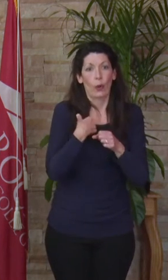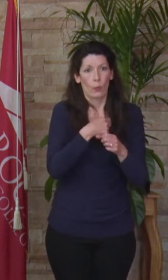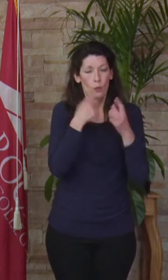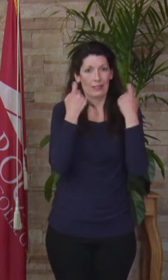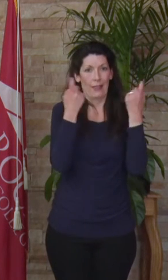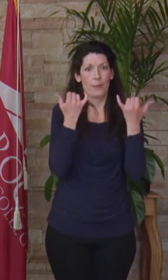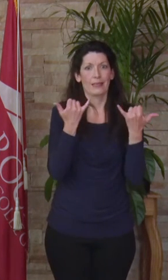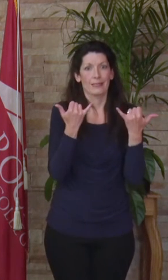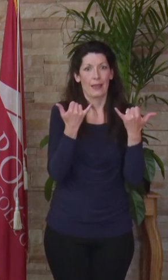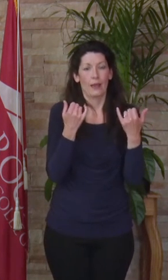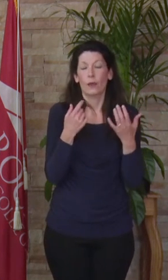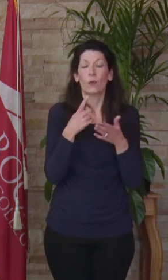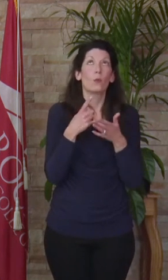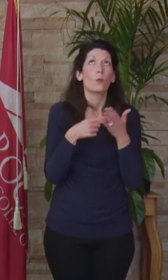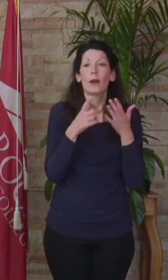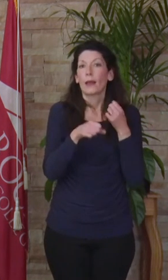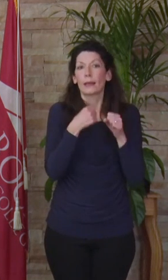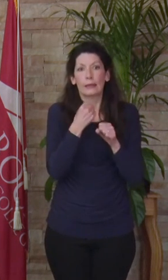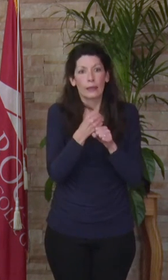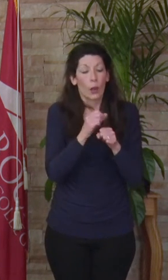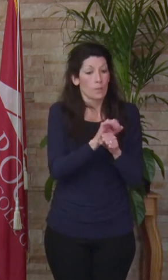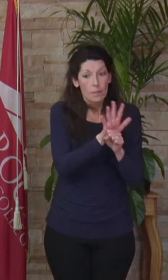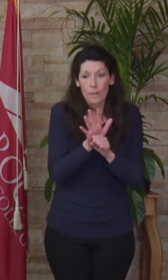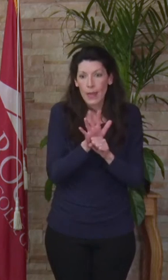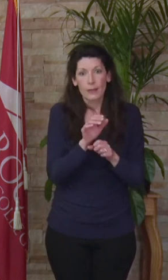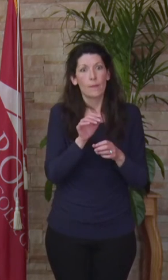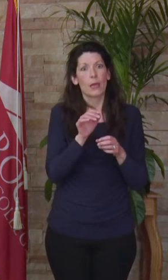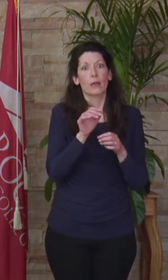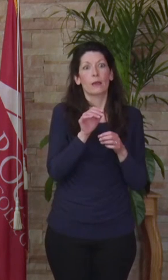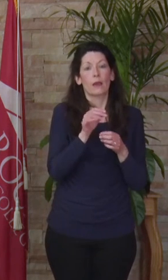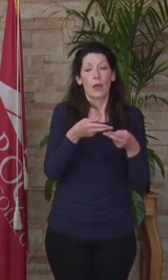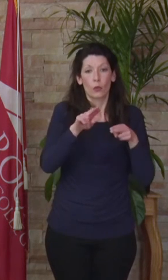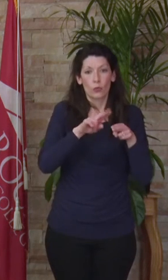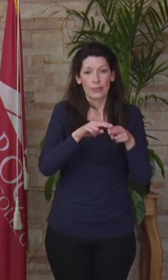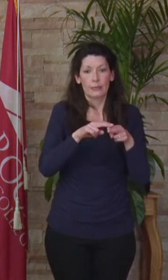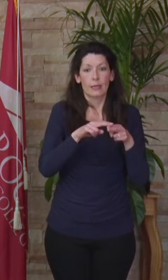And what a year it has been. A year of pandemic, a year of increasing social awareness and unrest,